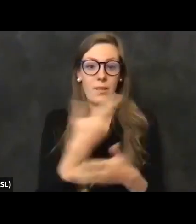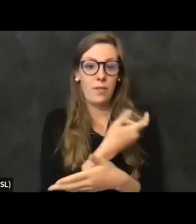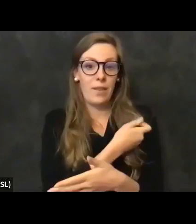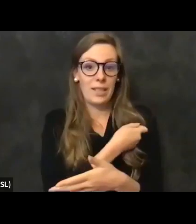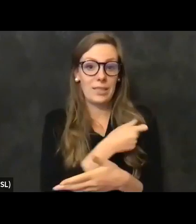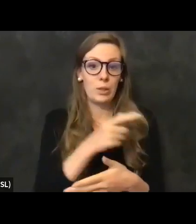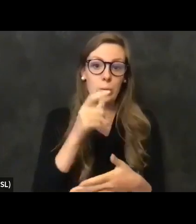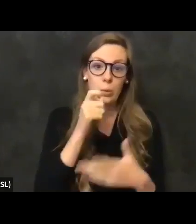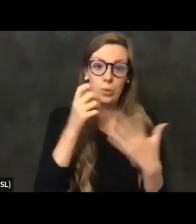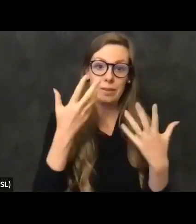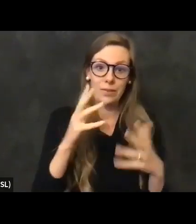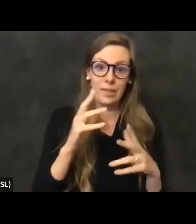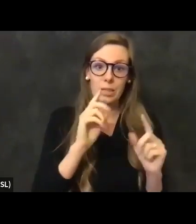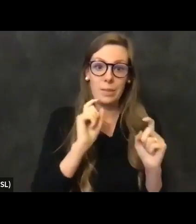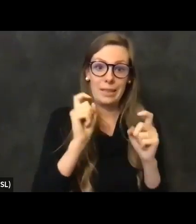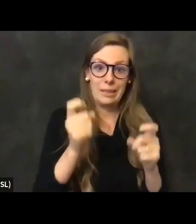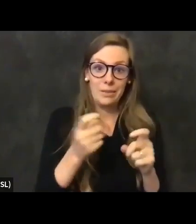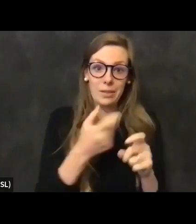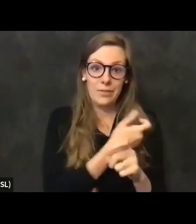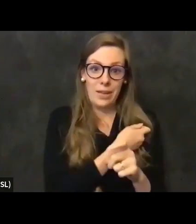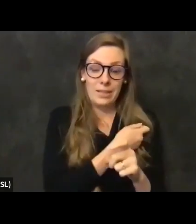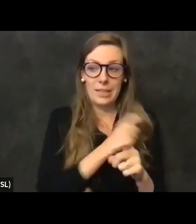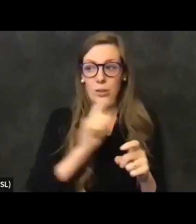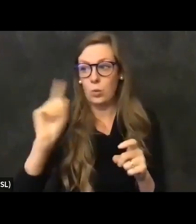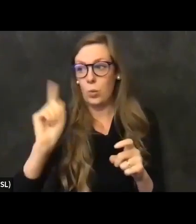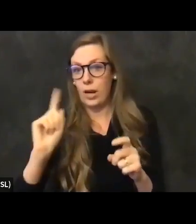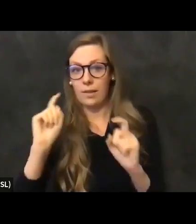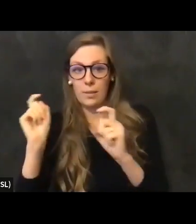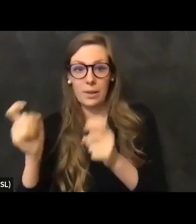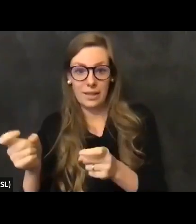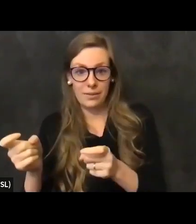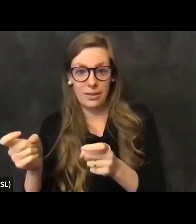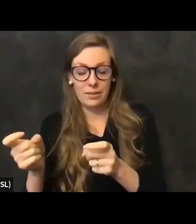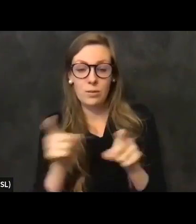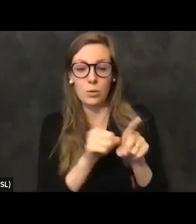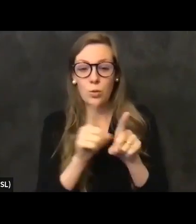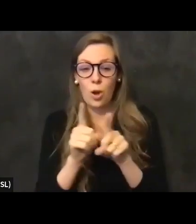administering the vaccines and where they've been administered. You'll also get a close look at who in our